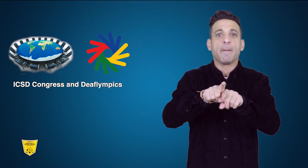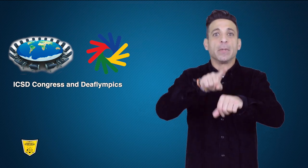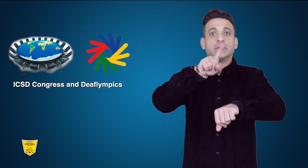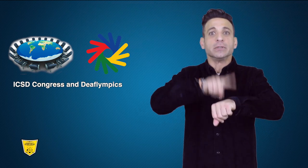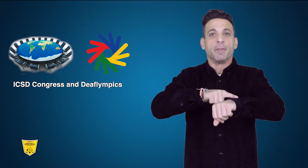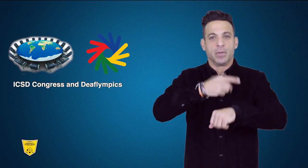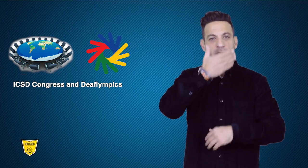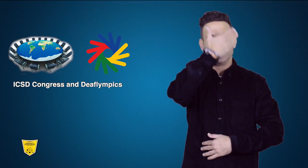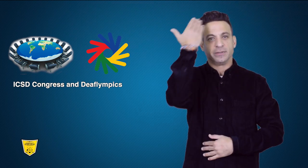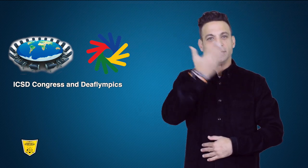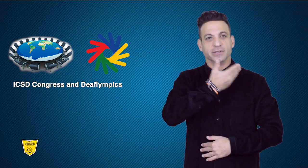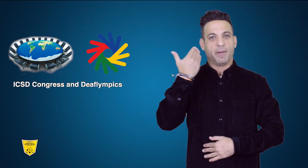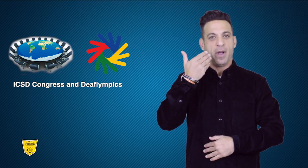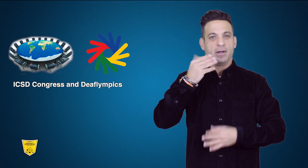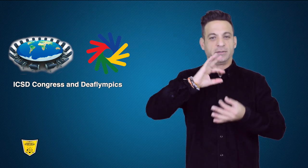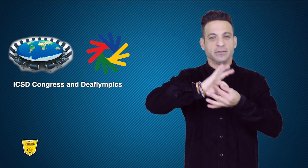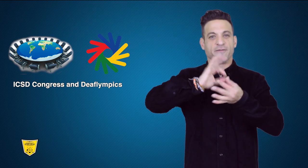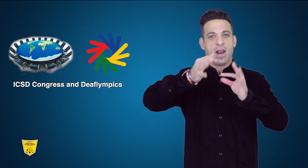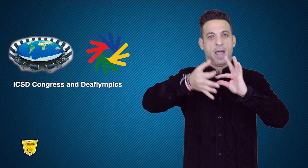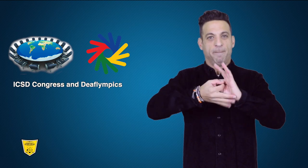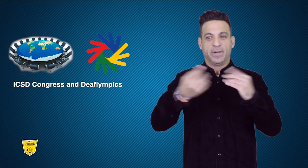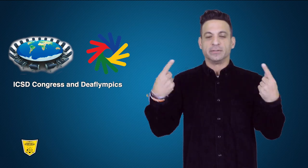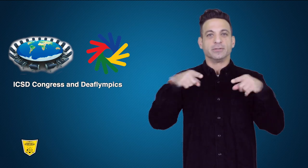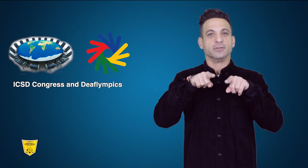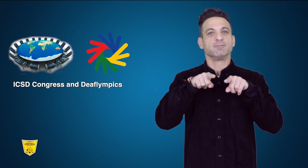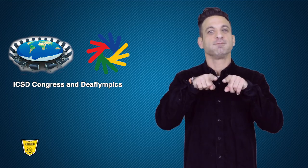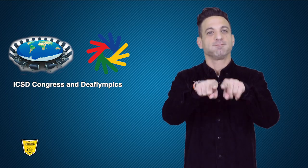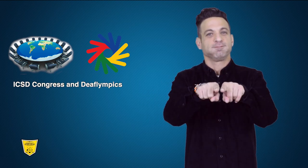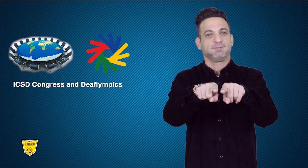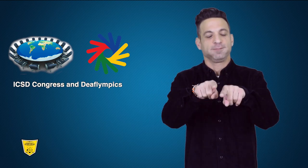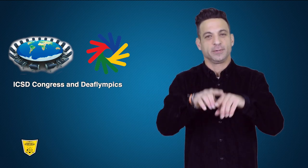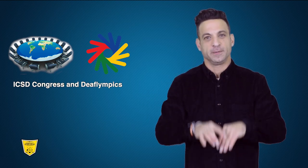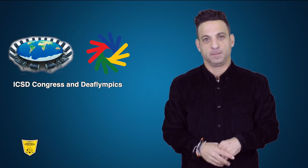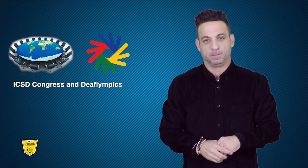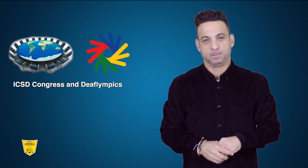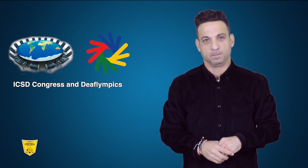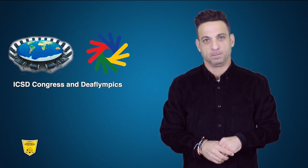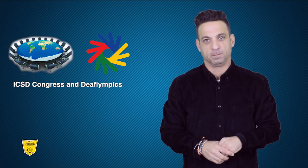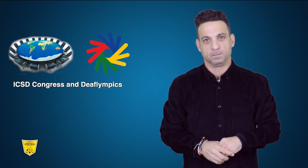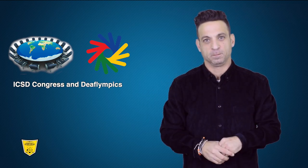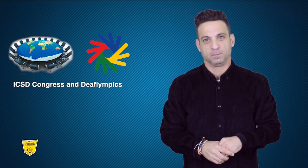immediately prior to the Summer Deaflympics.